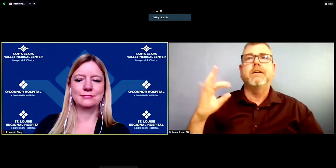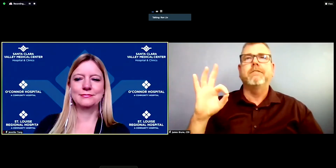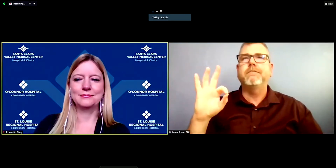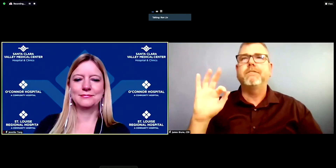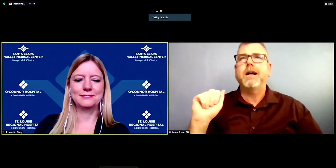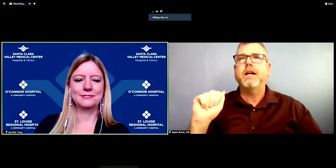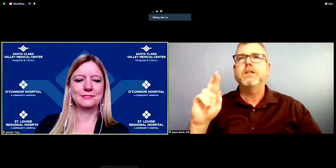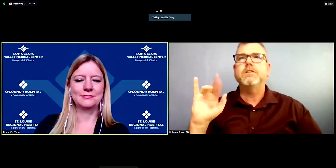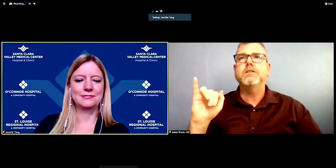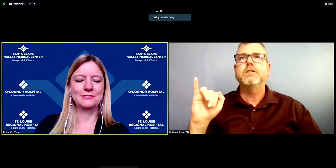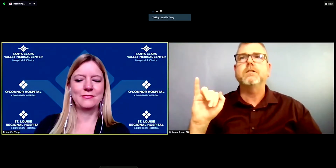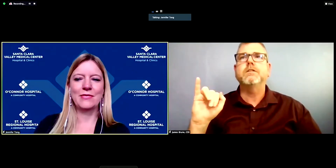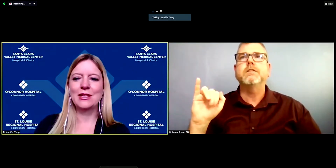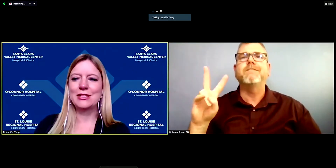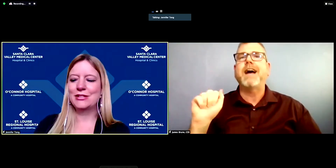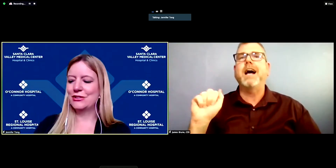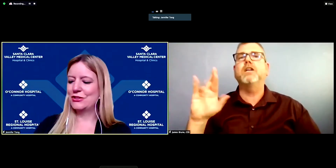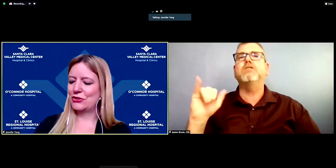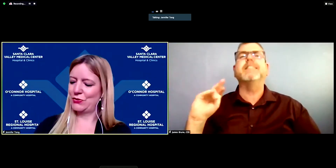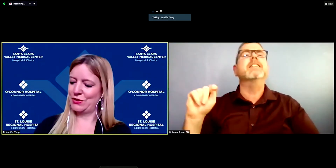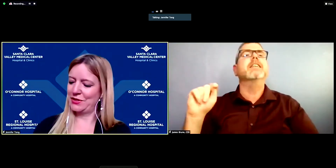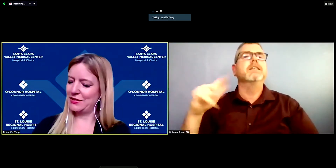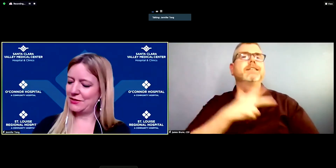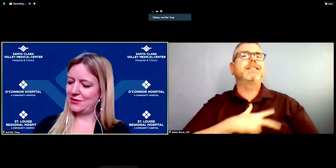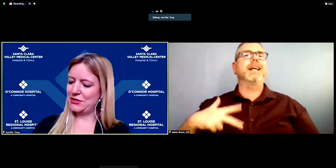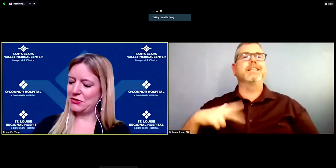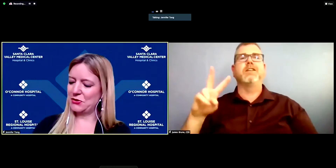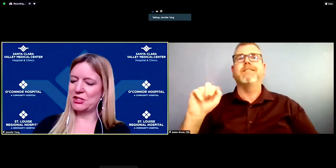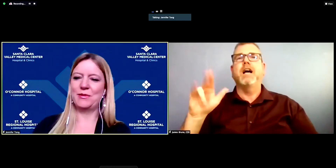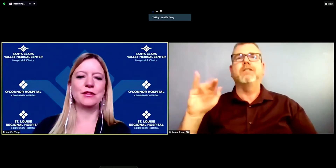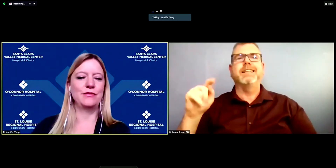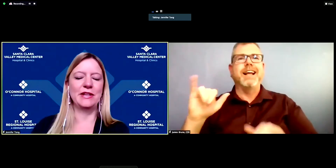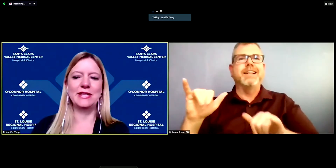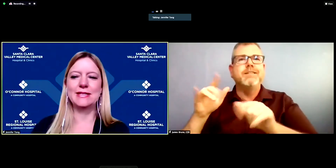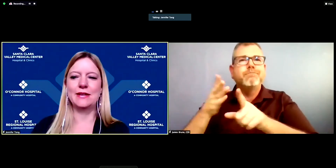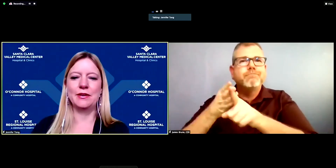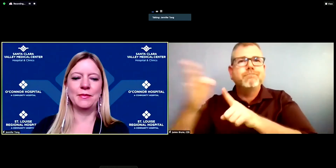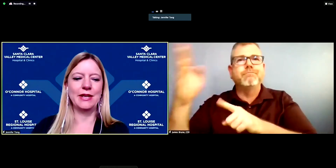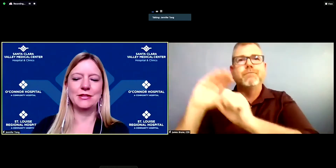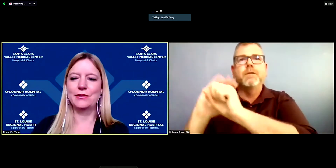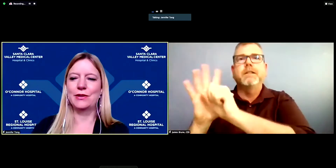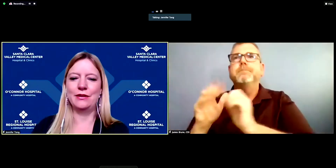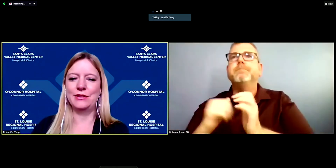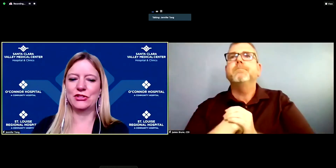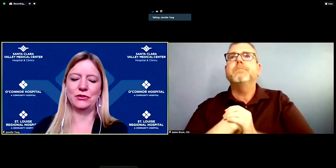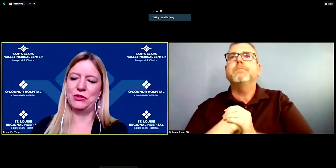Dr. Tong: Sure. To answer your question about the variant, um i don't have additional new